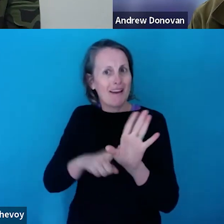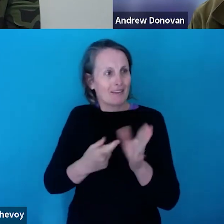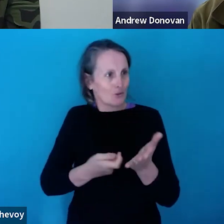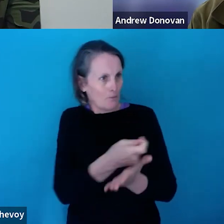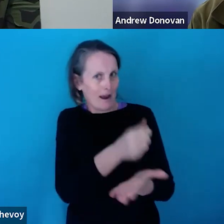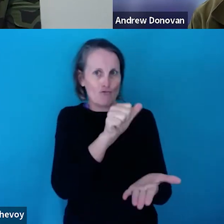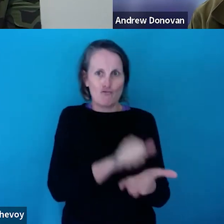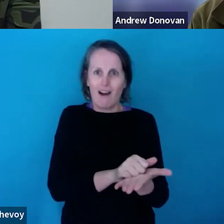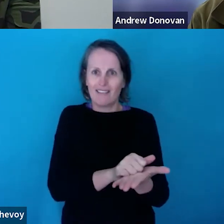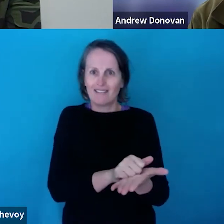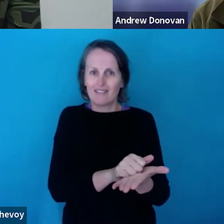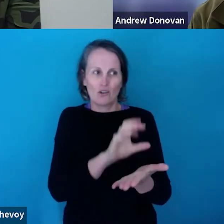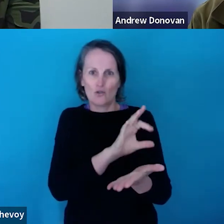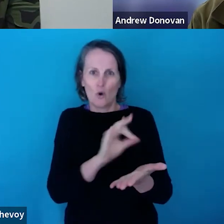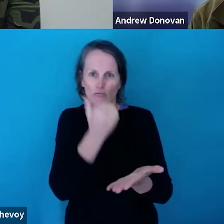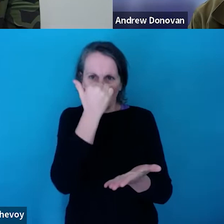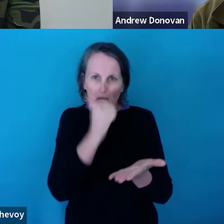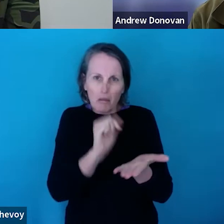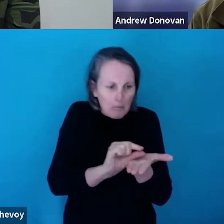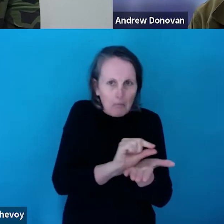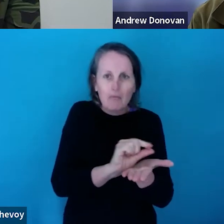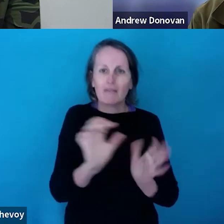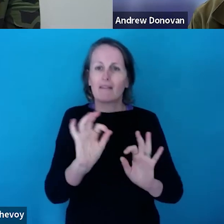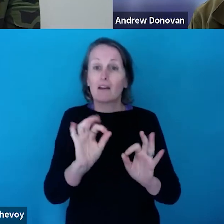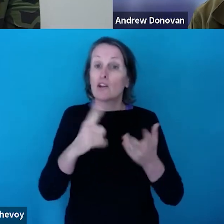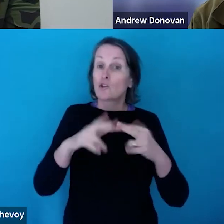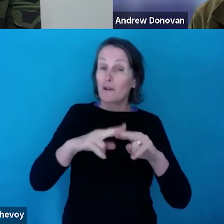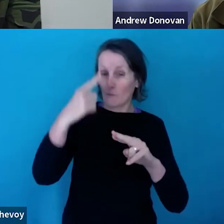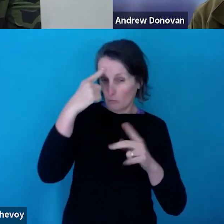We would really encourage you to when you're building the budget, be